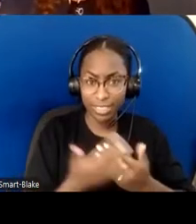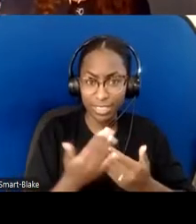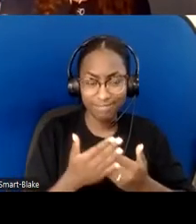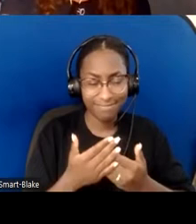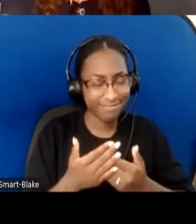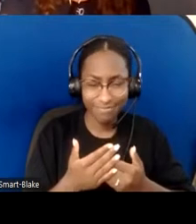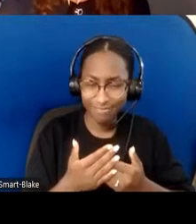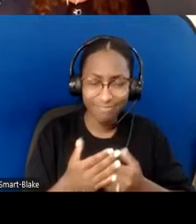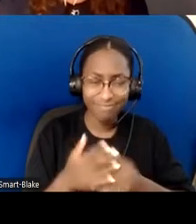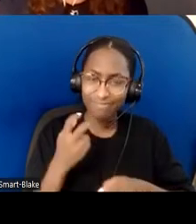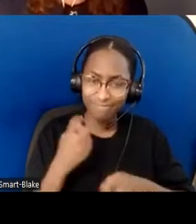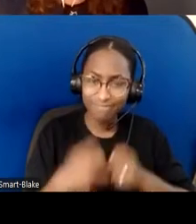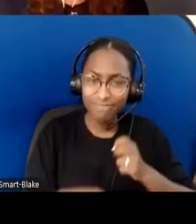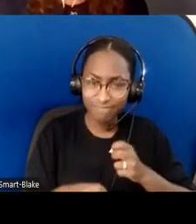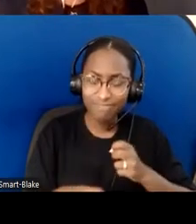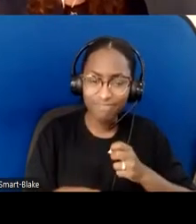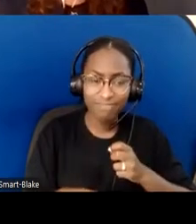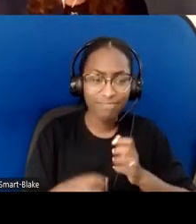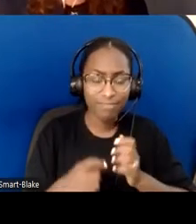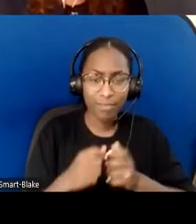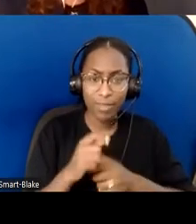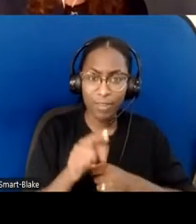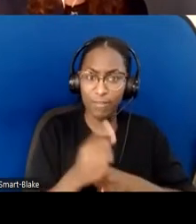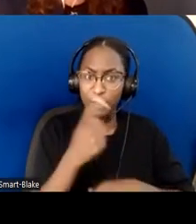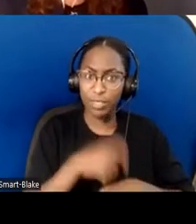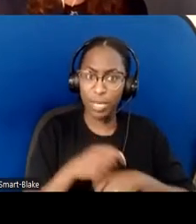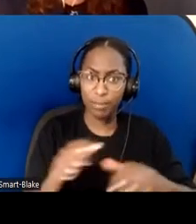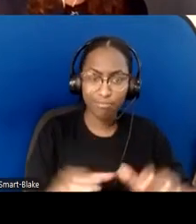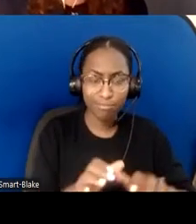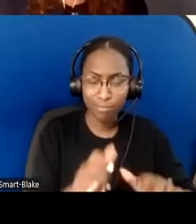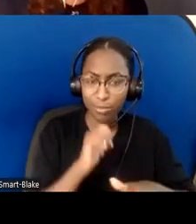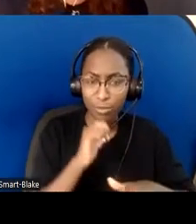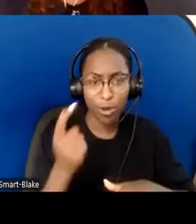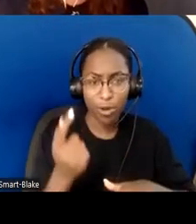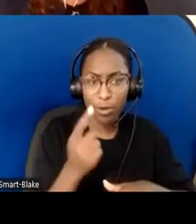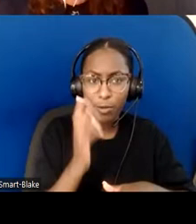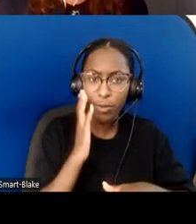every time. We need to... do the self-examination prayerfully,